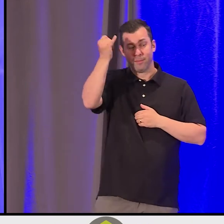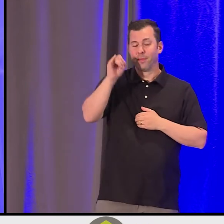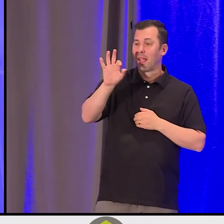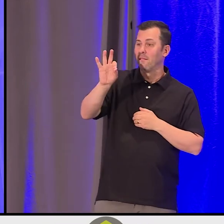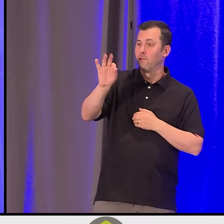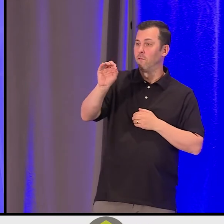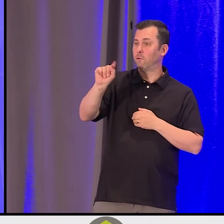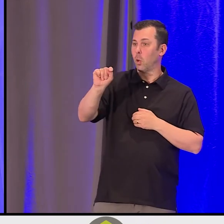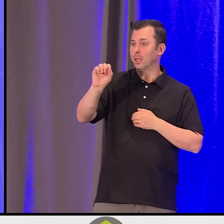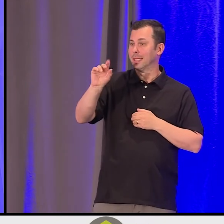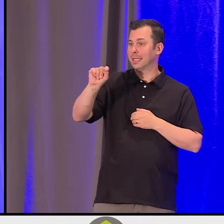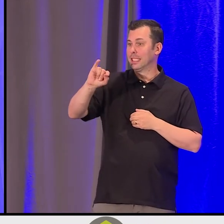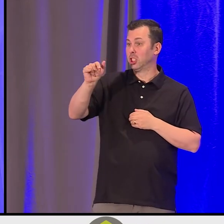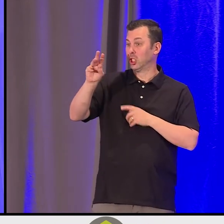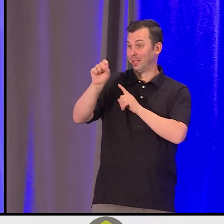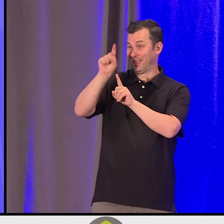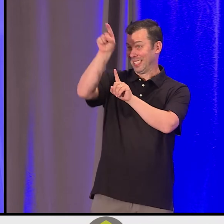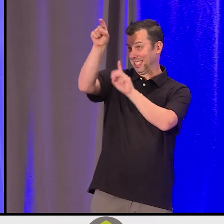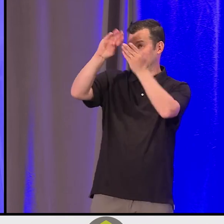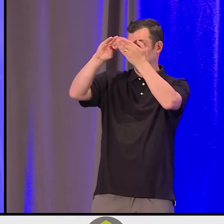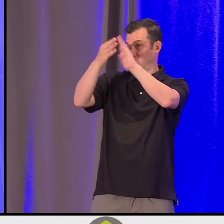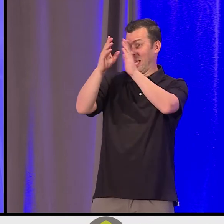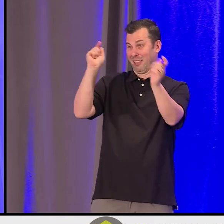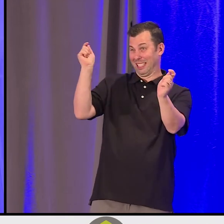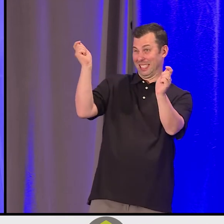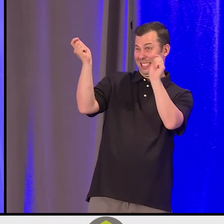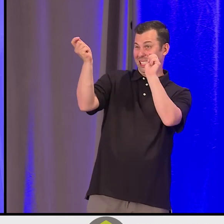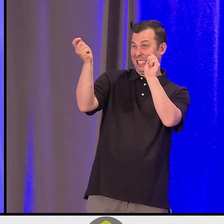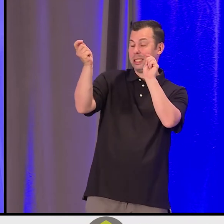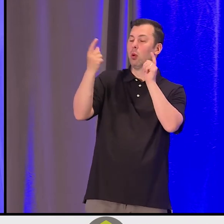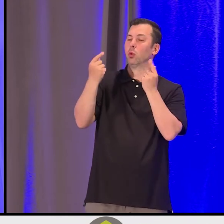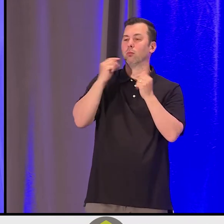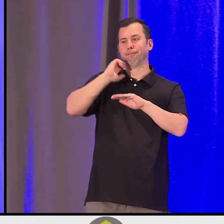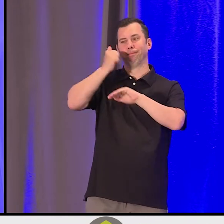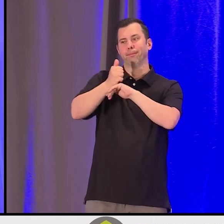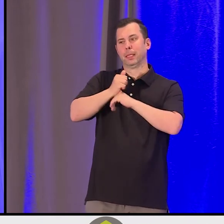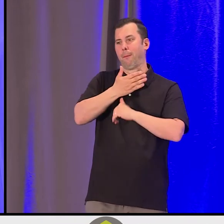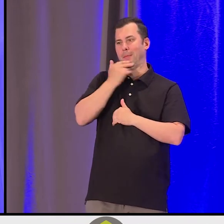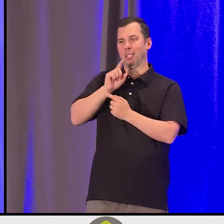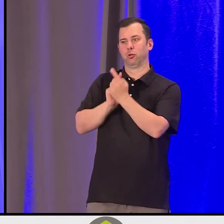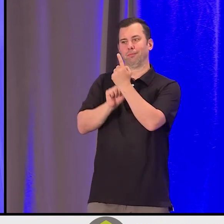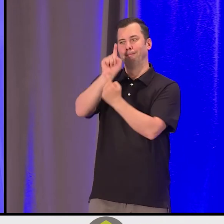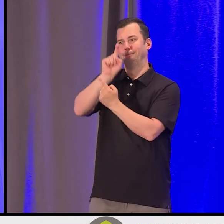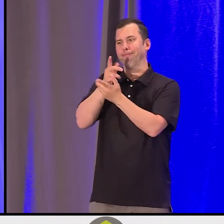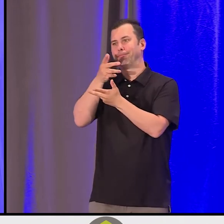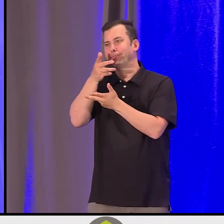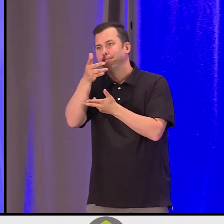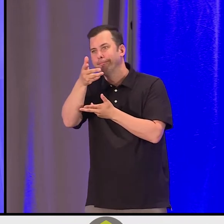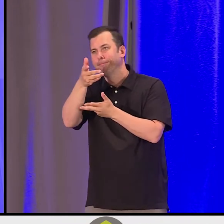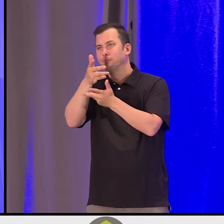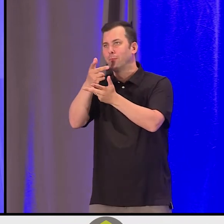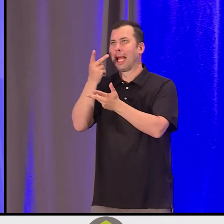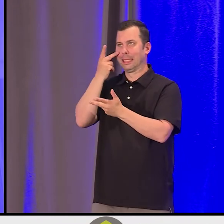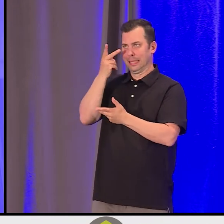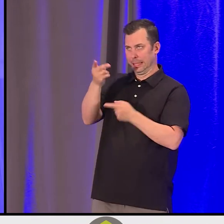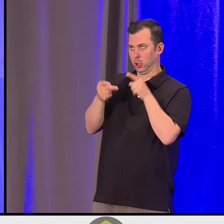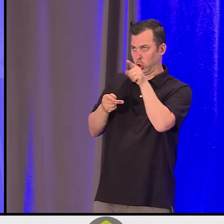And doing it through relationship, through seeing one another, and working to really encourage deep